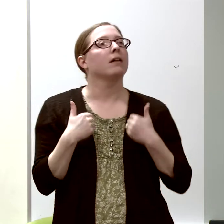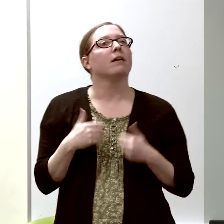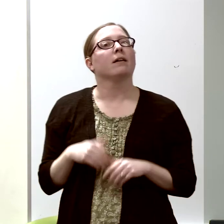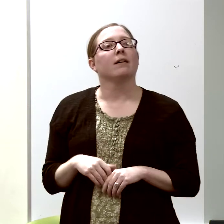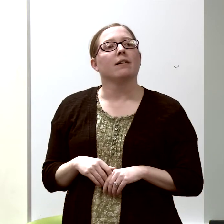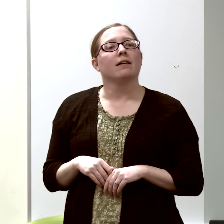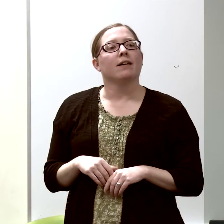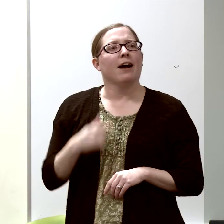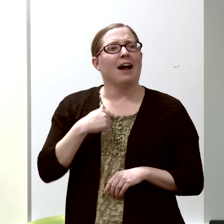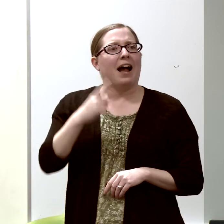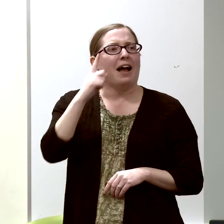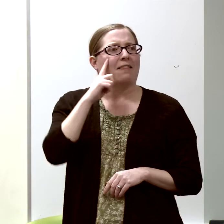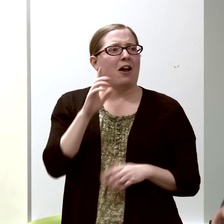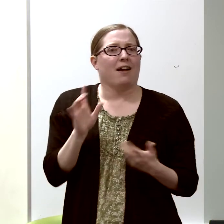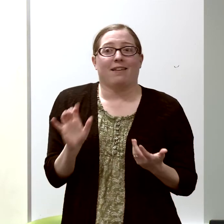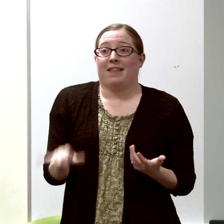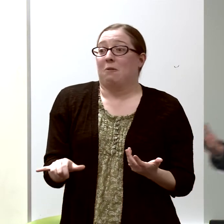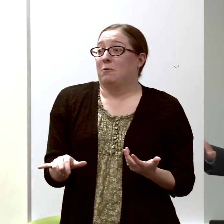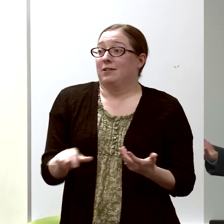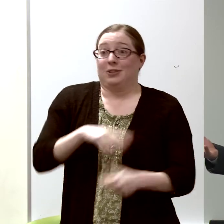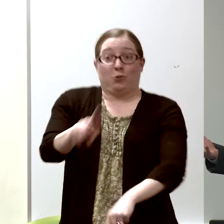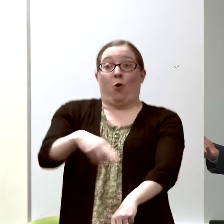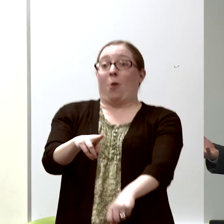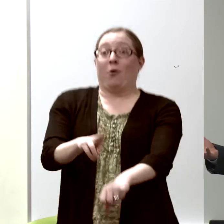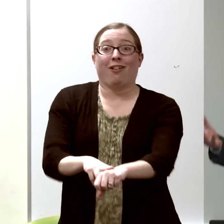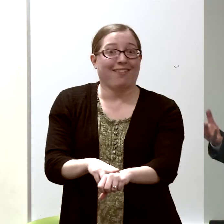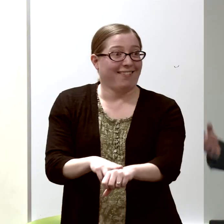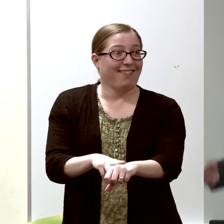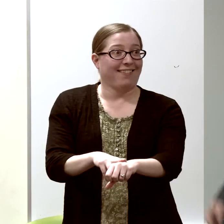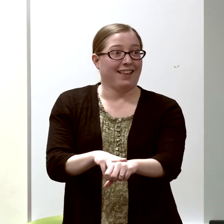and I thought that was completely normal